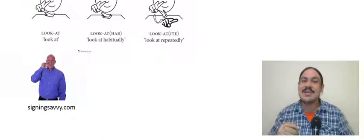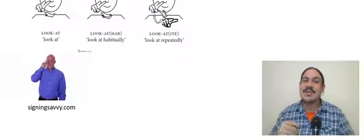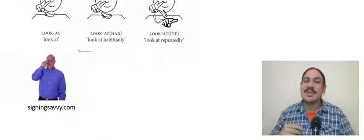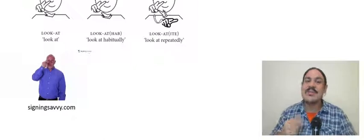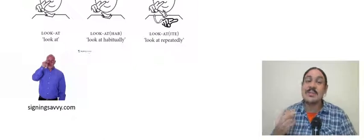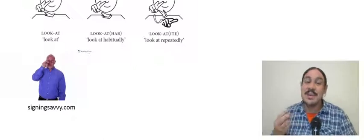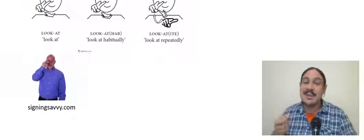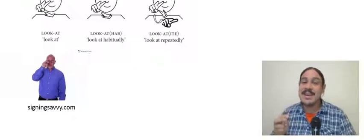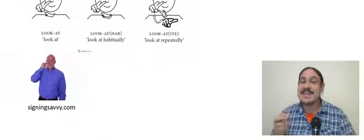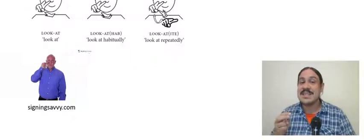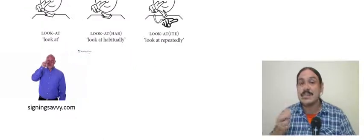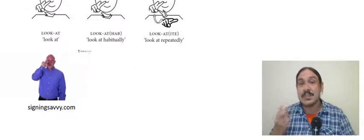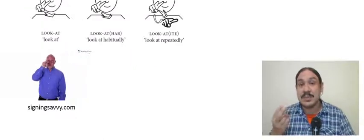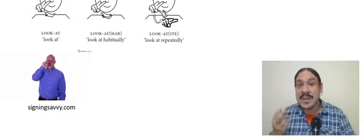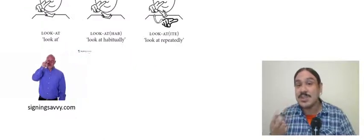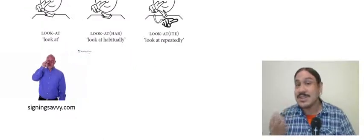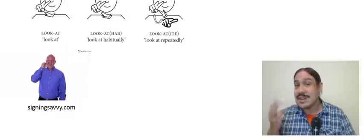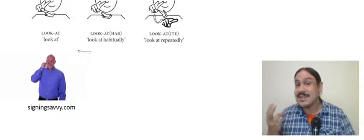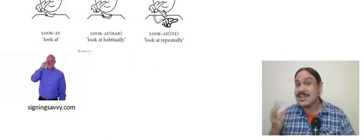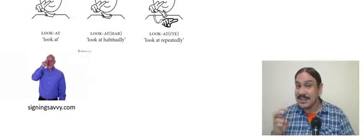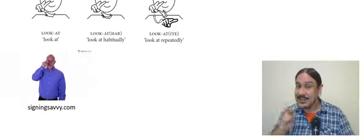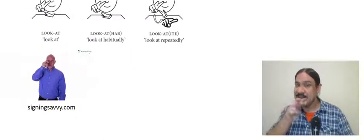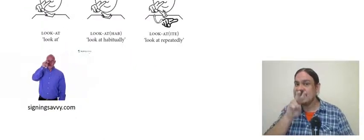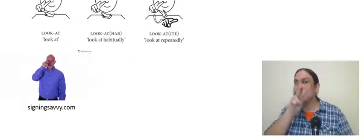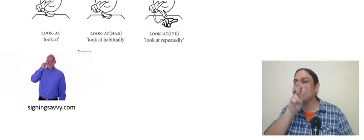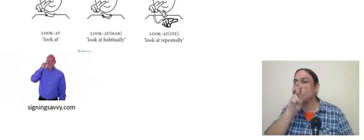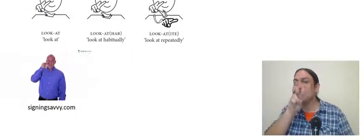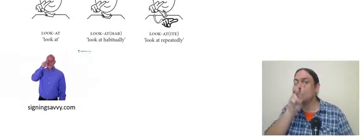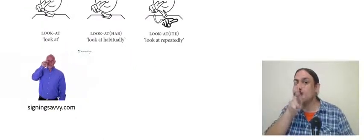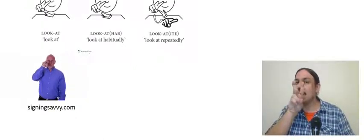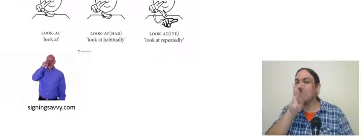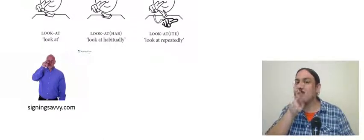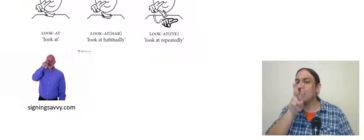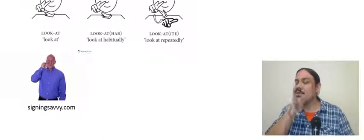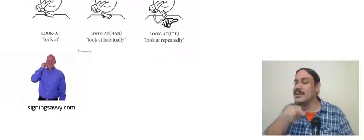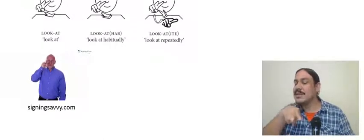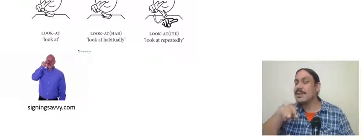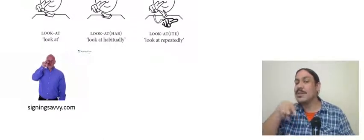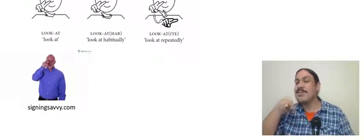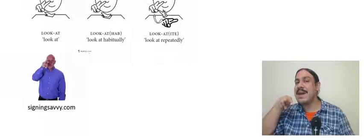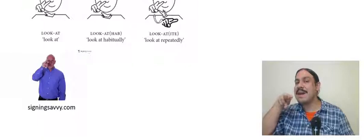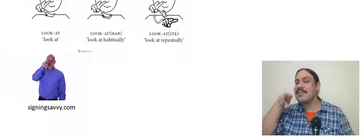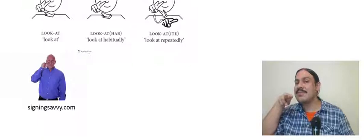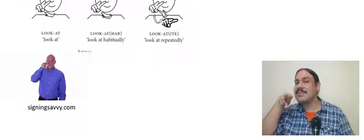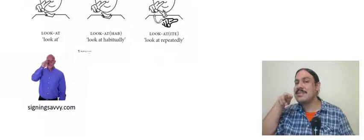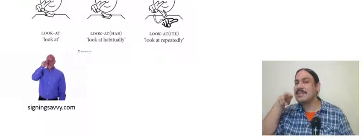so as you can see sign languages have quite a bit of morphology